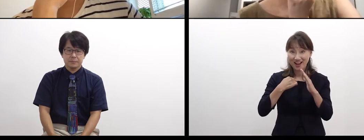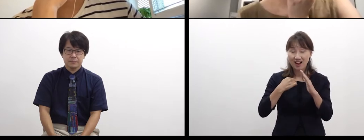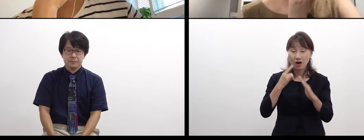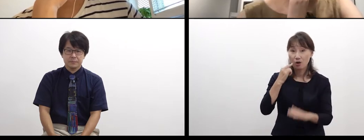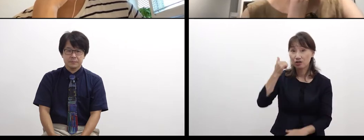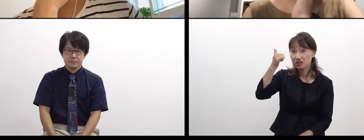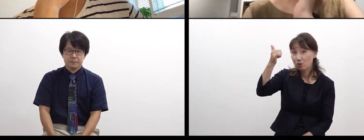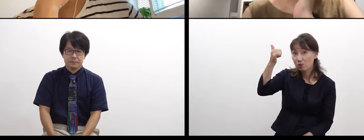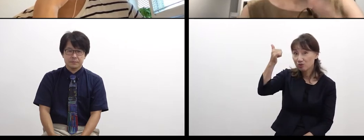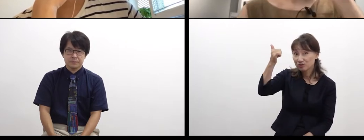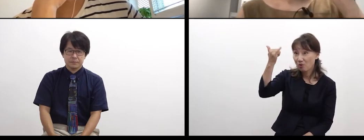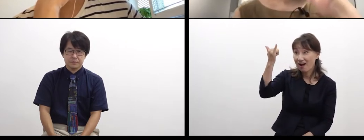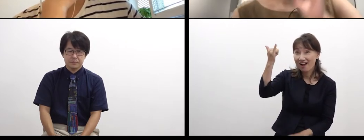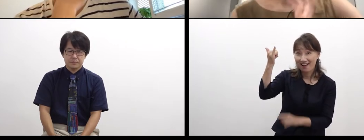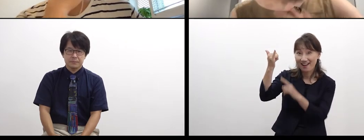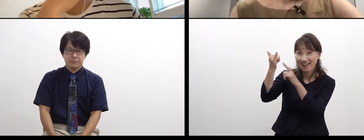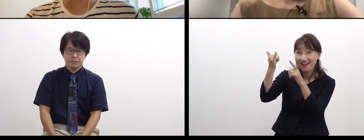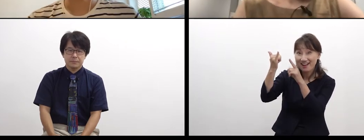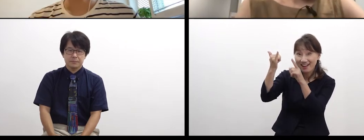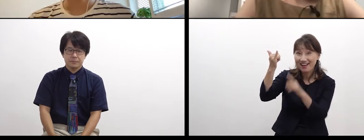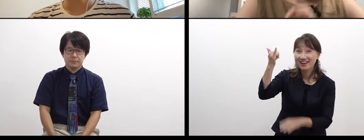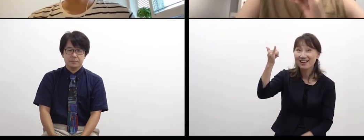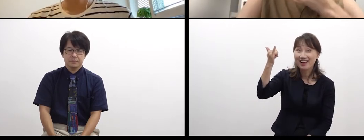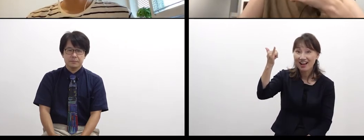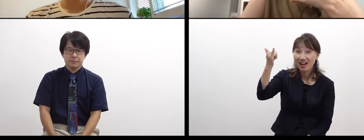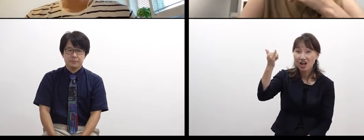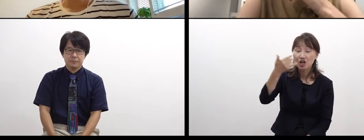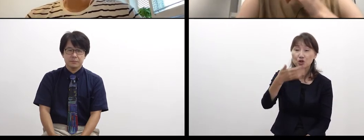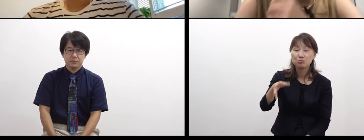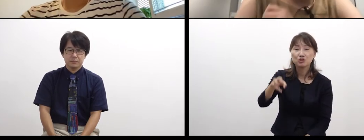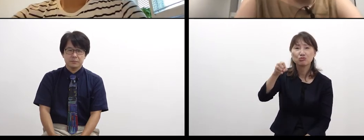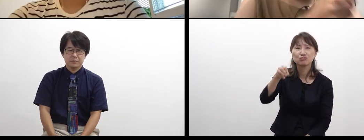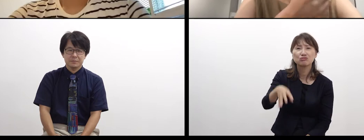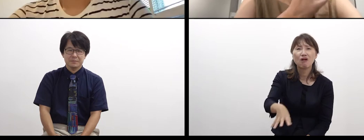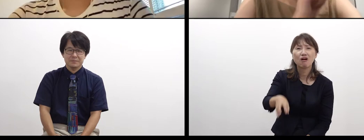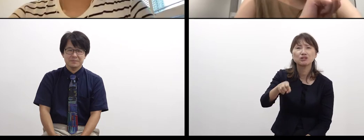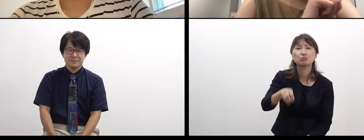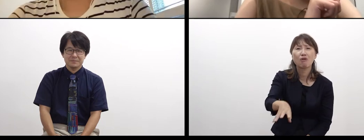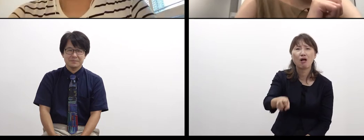my father and mother very often let the tap water run.